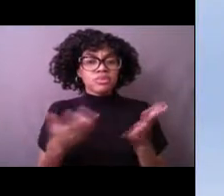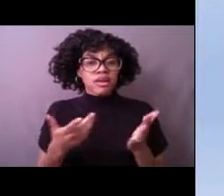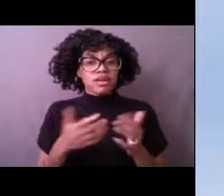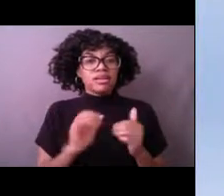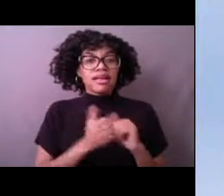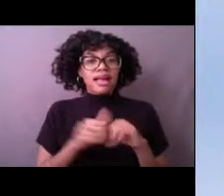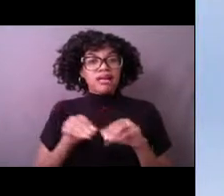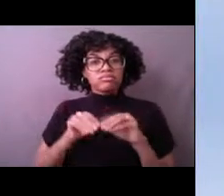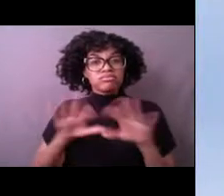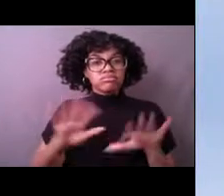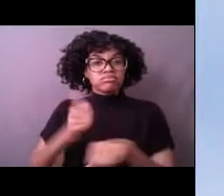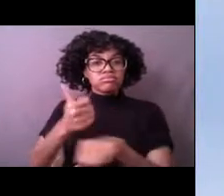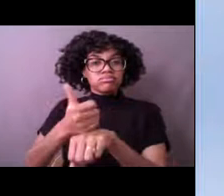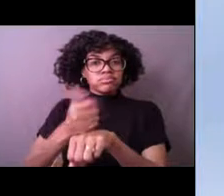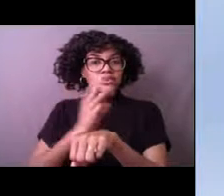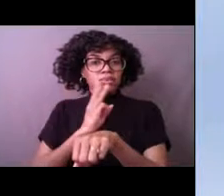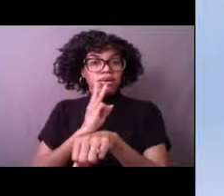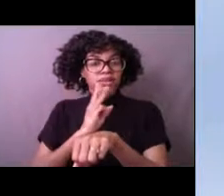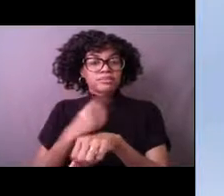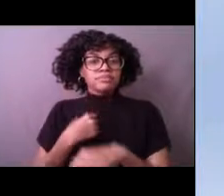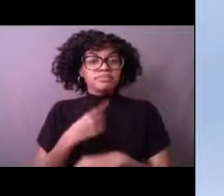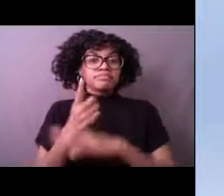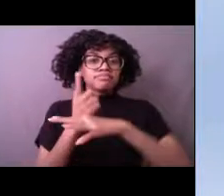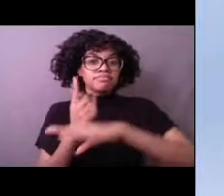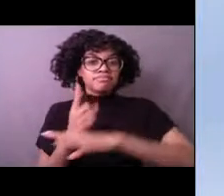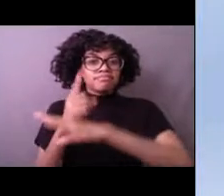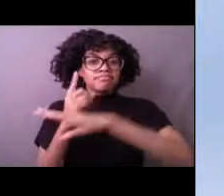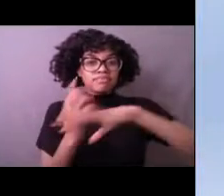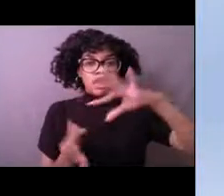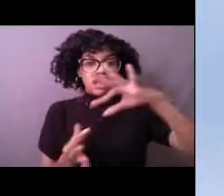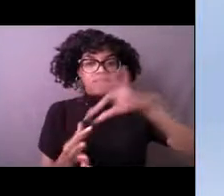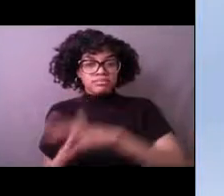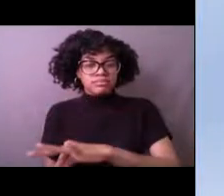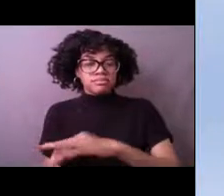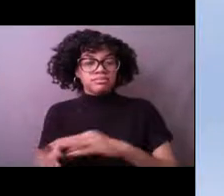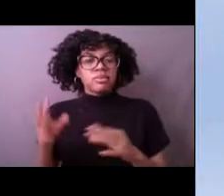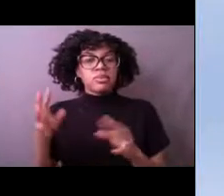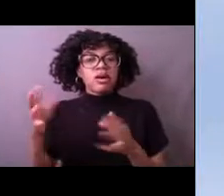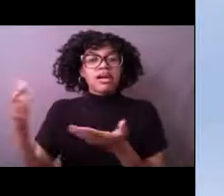And you can see that it's collecting observations for wind, maybe water temperature,